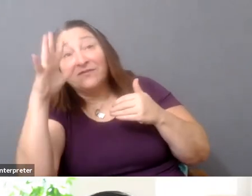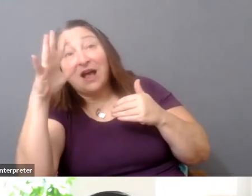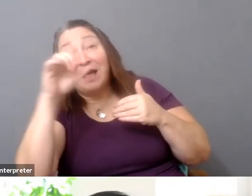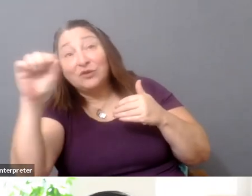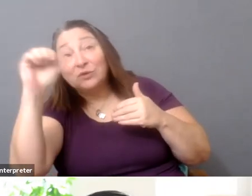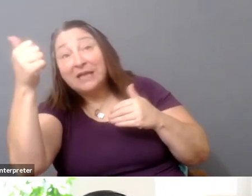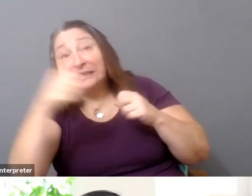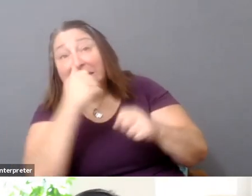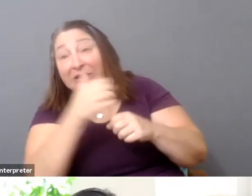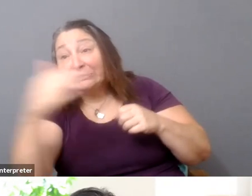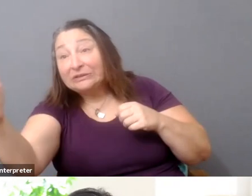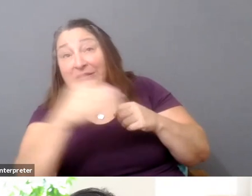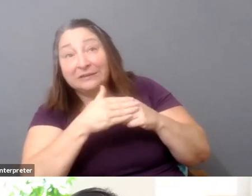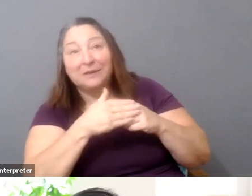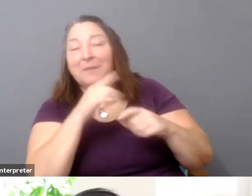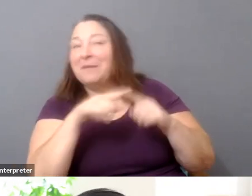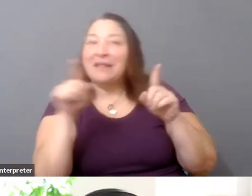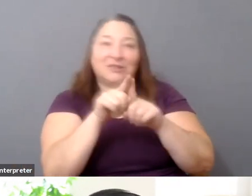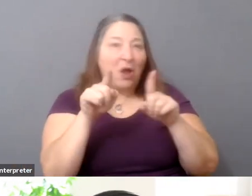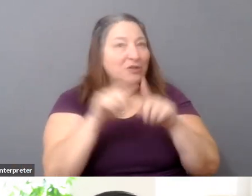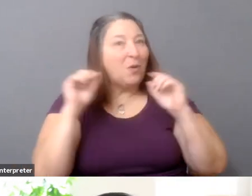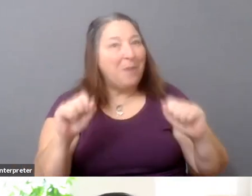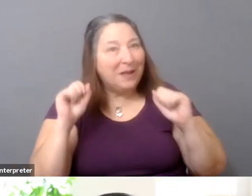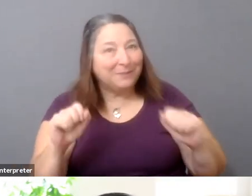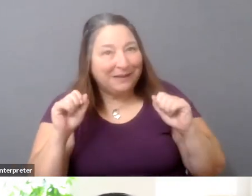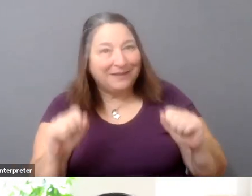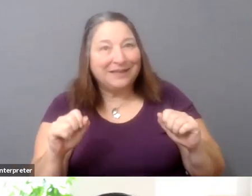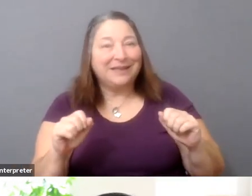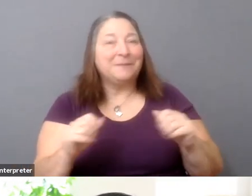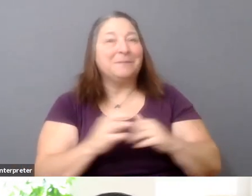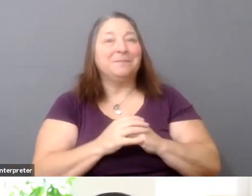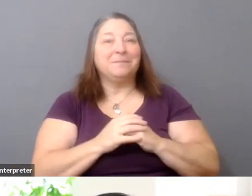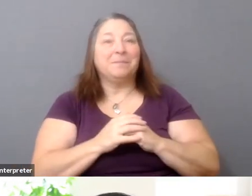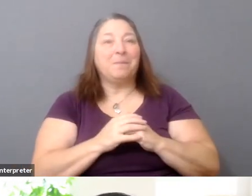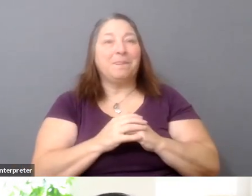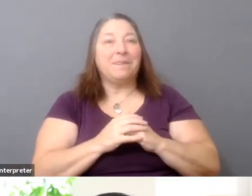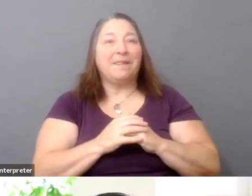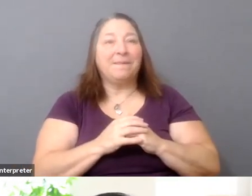But that is also a possibility. I think the other is, you know, there are a lot more interesting ownership models